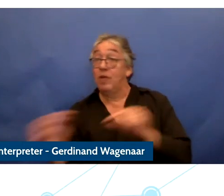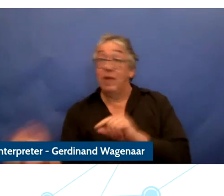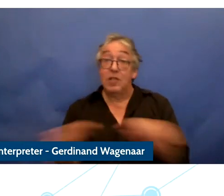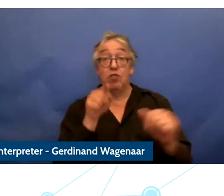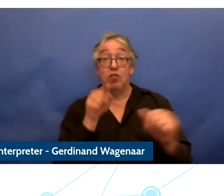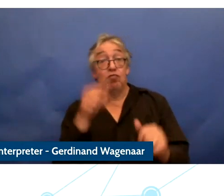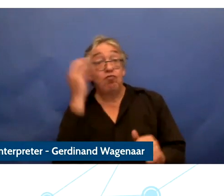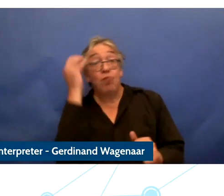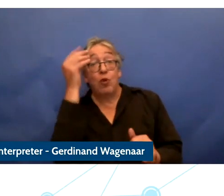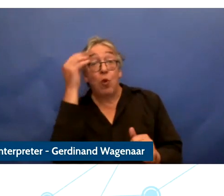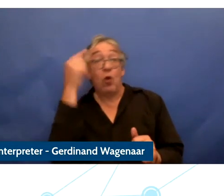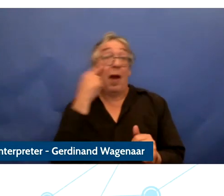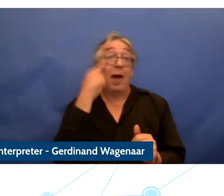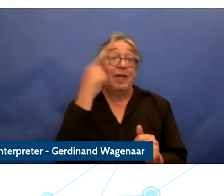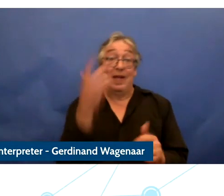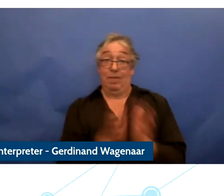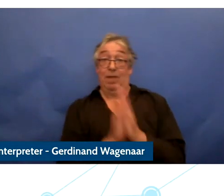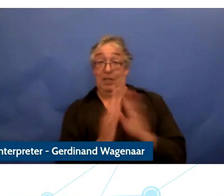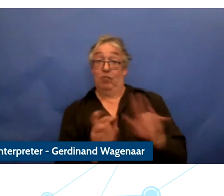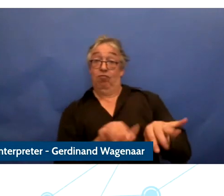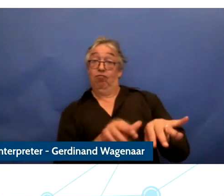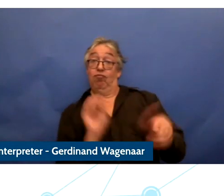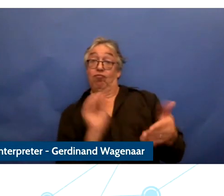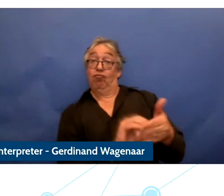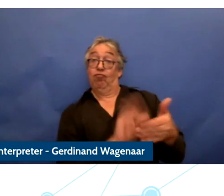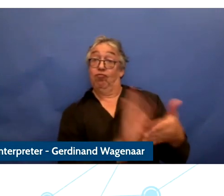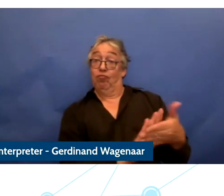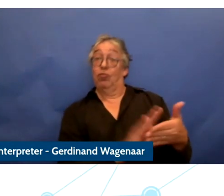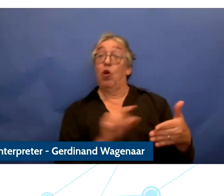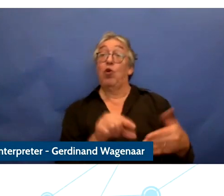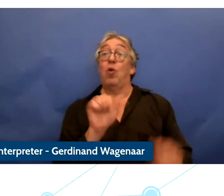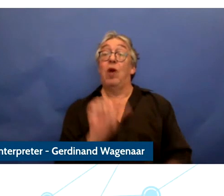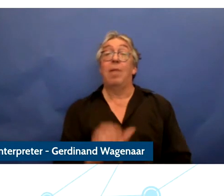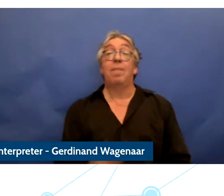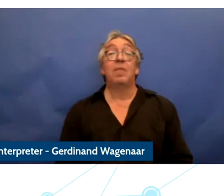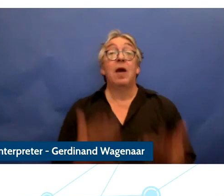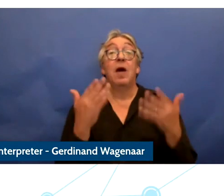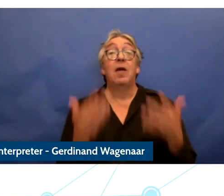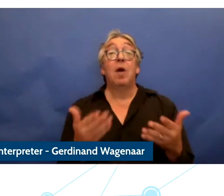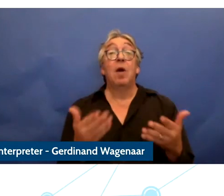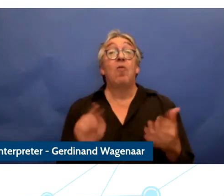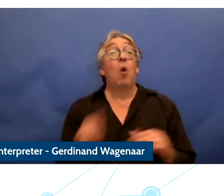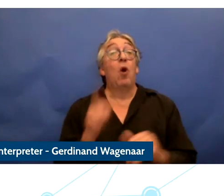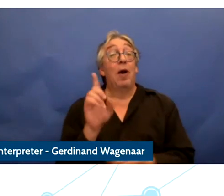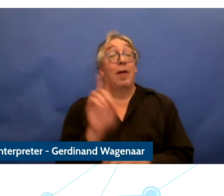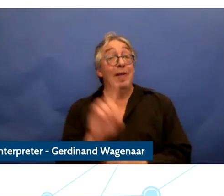We are going to move to teams Webinar for the deep dives because that will provide for